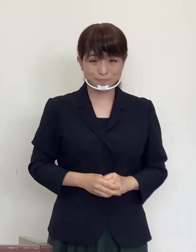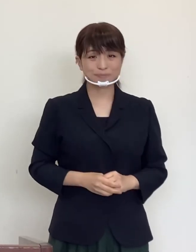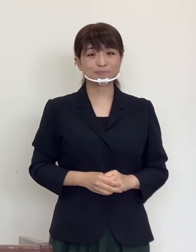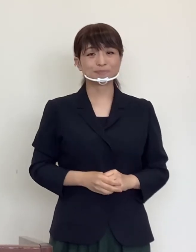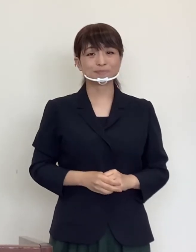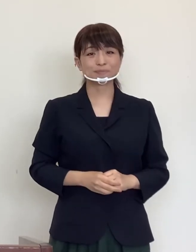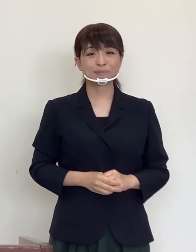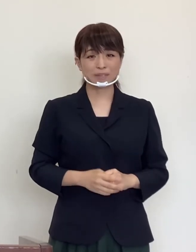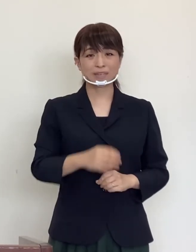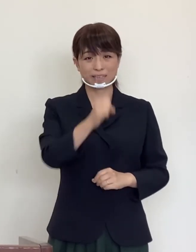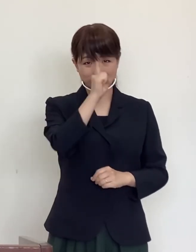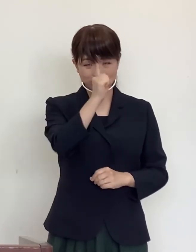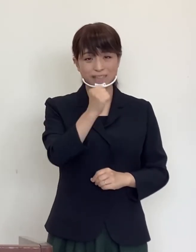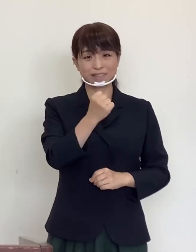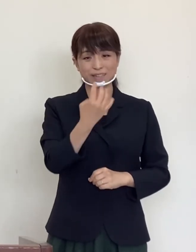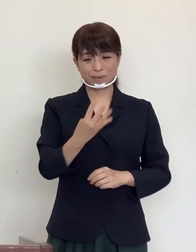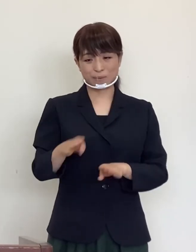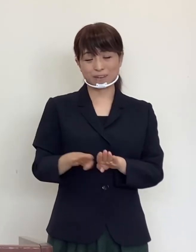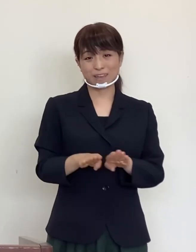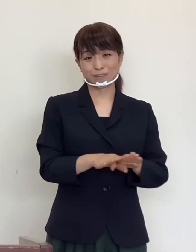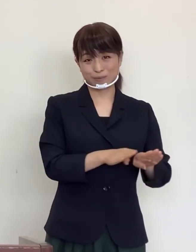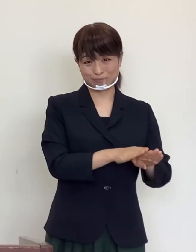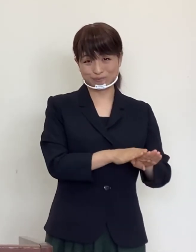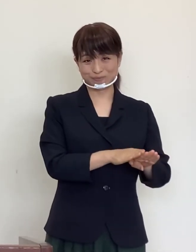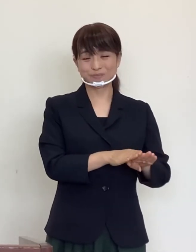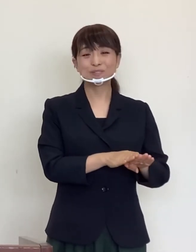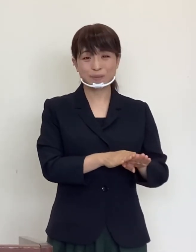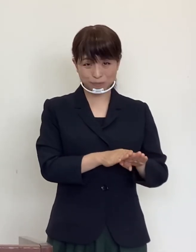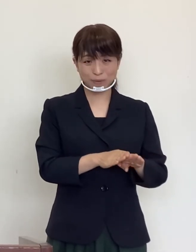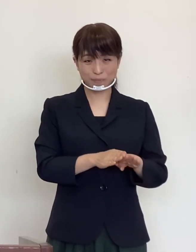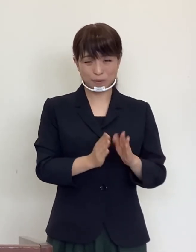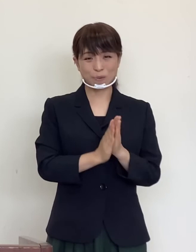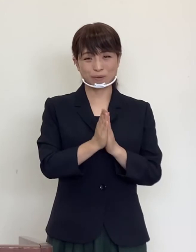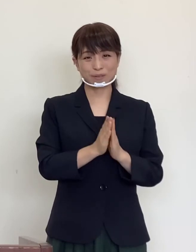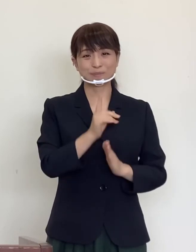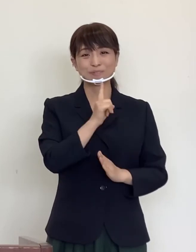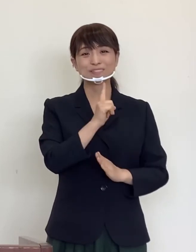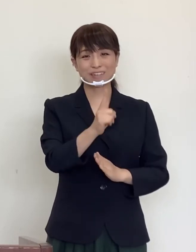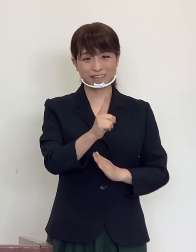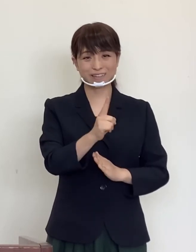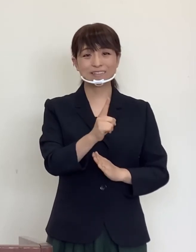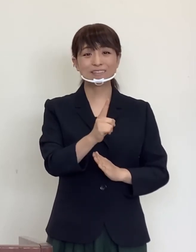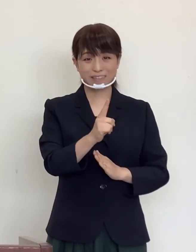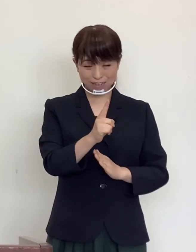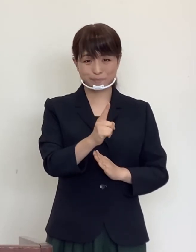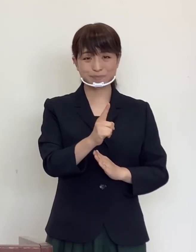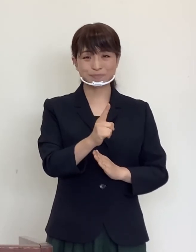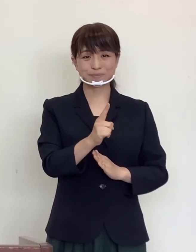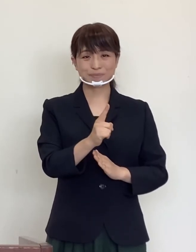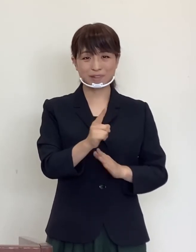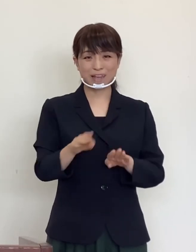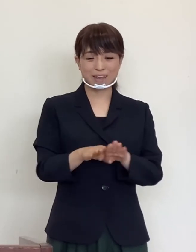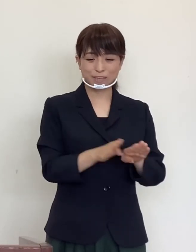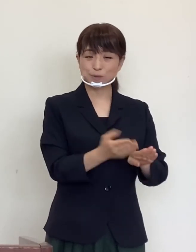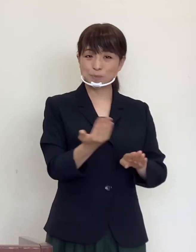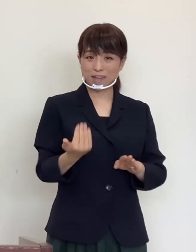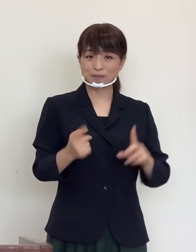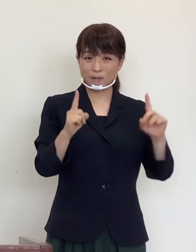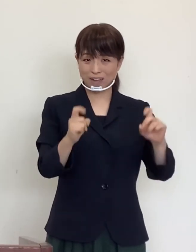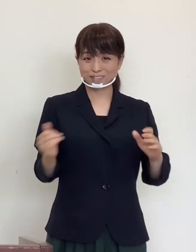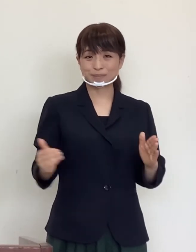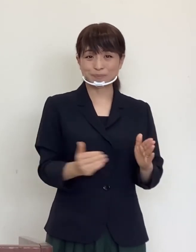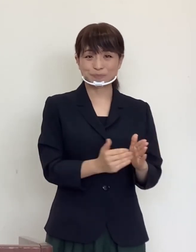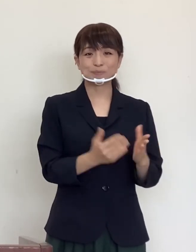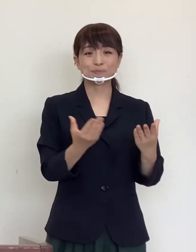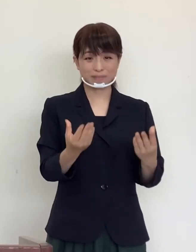I wish all of you a very nice long weekend.